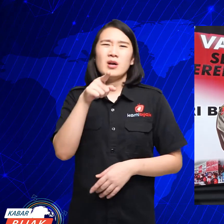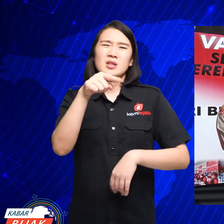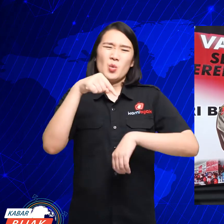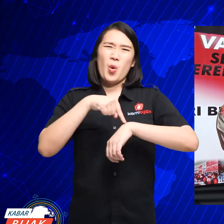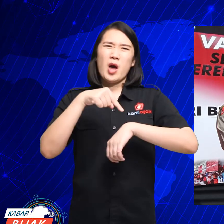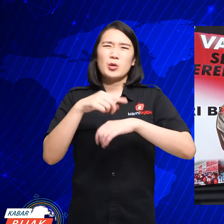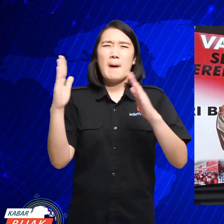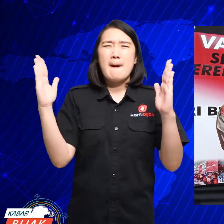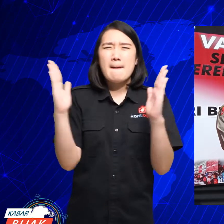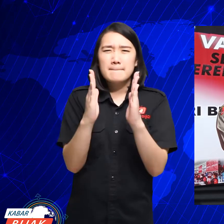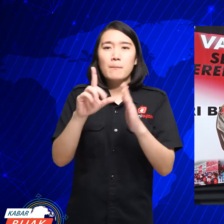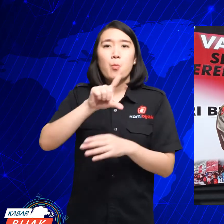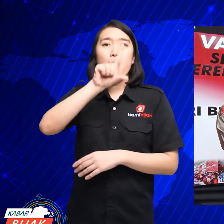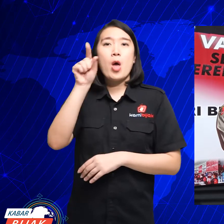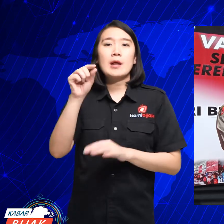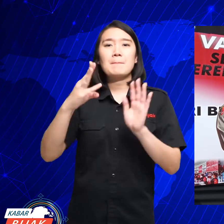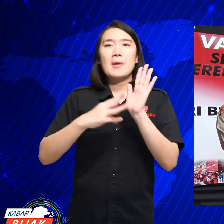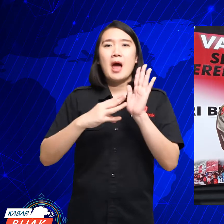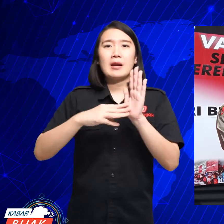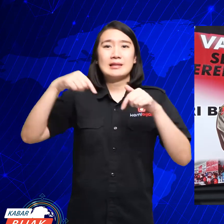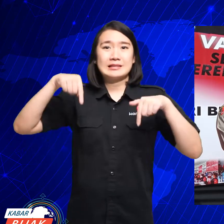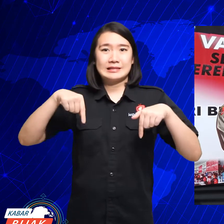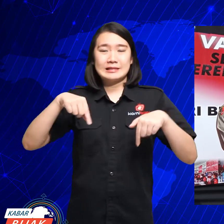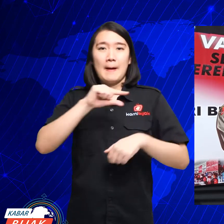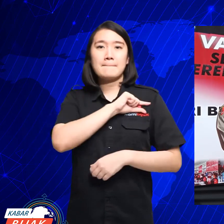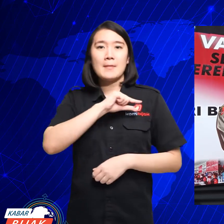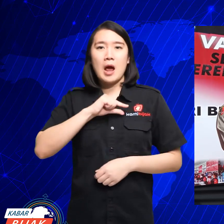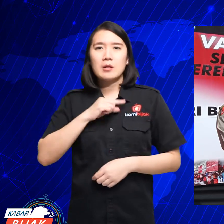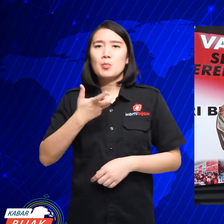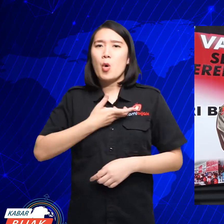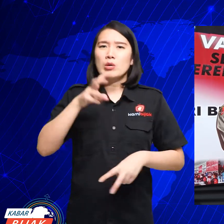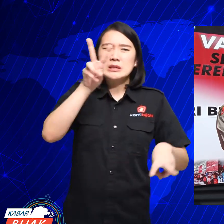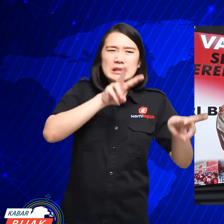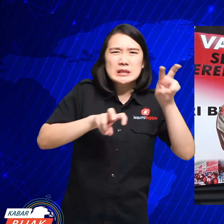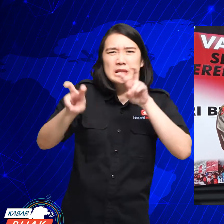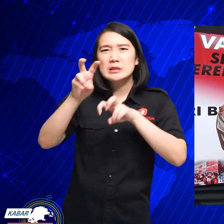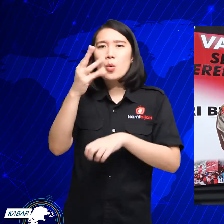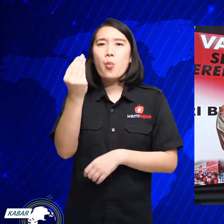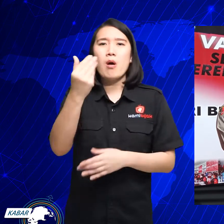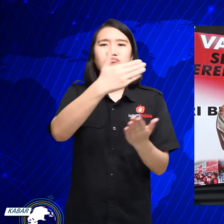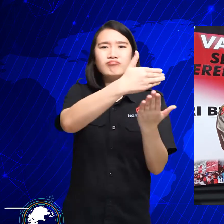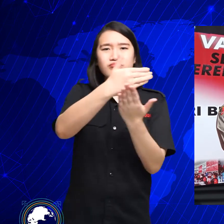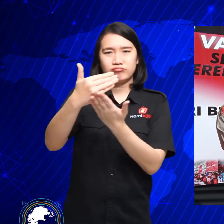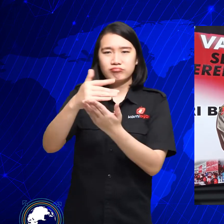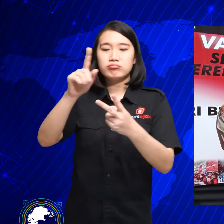Time is tight, this March the committee is looking for funds